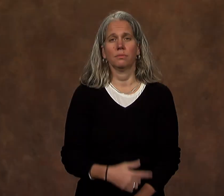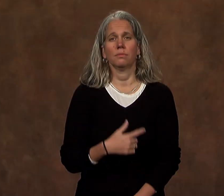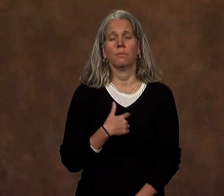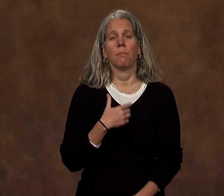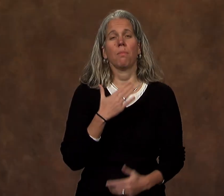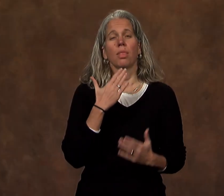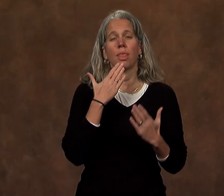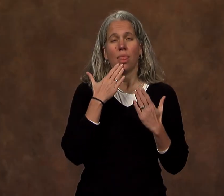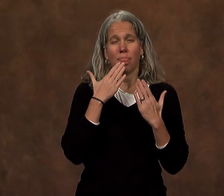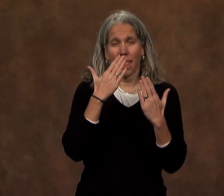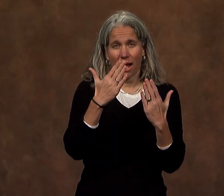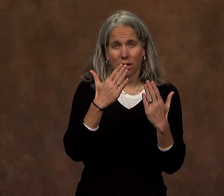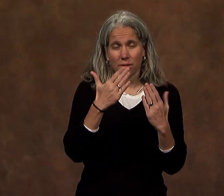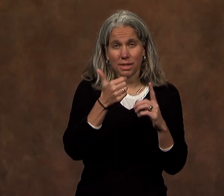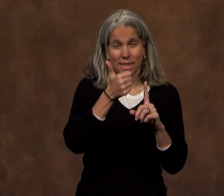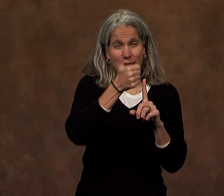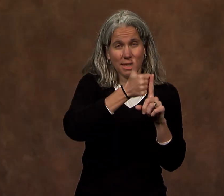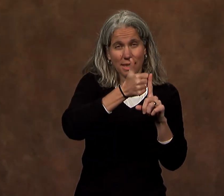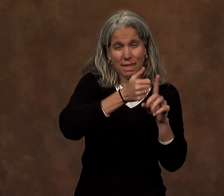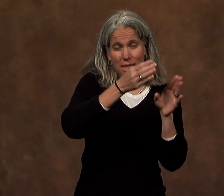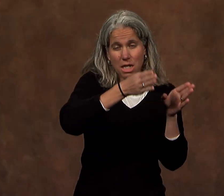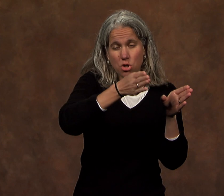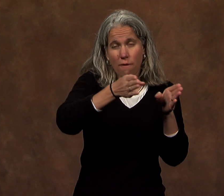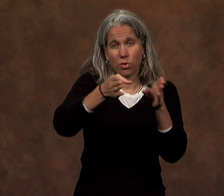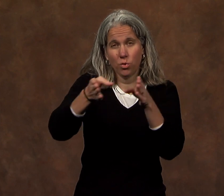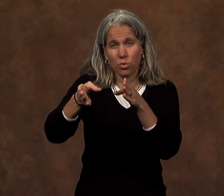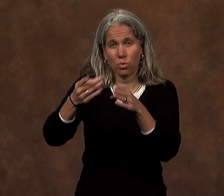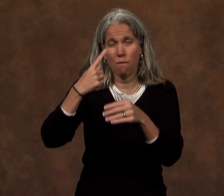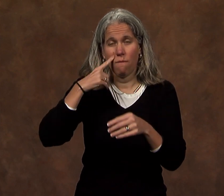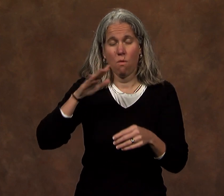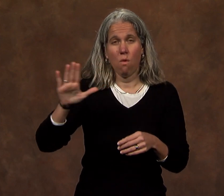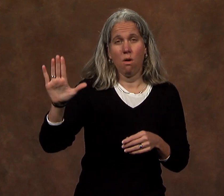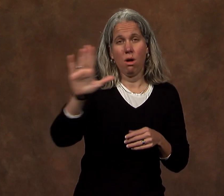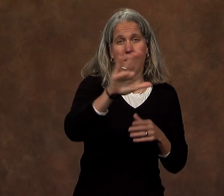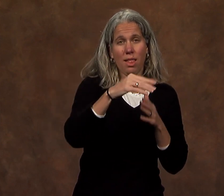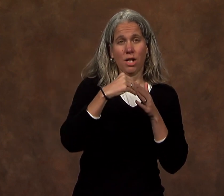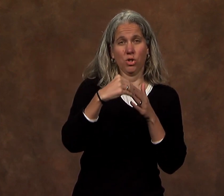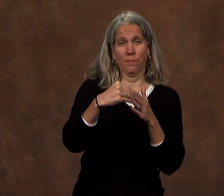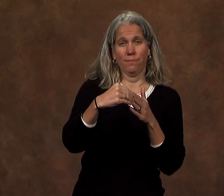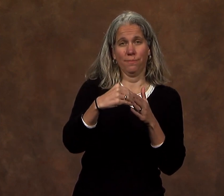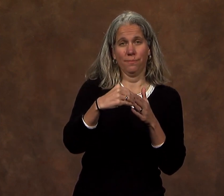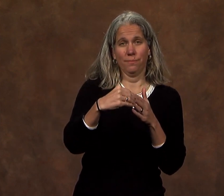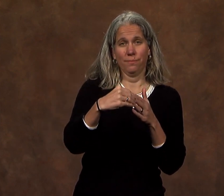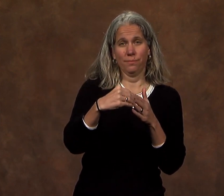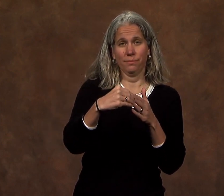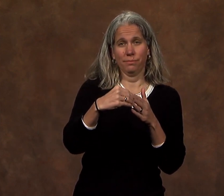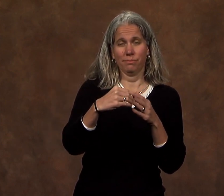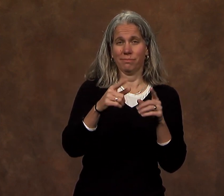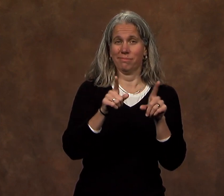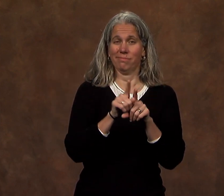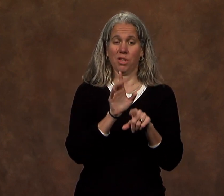I thank each and every one of you for your leadership.